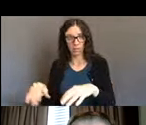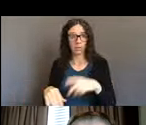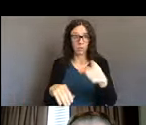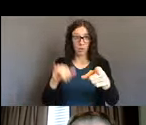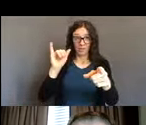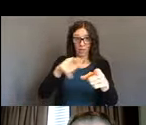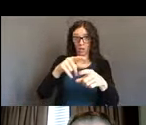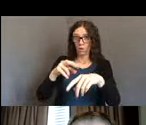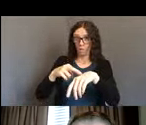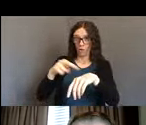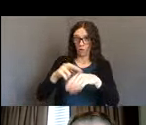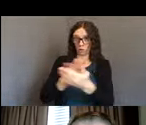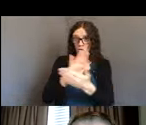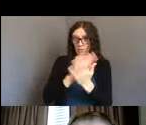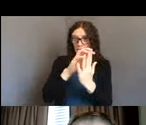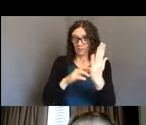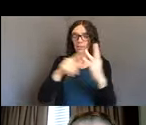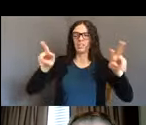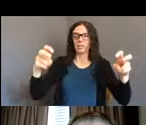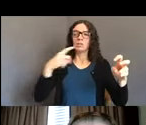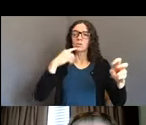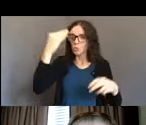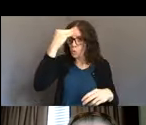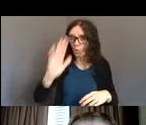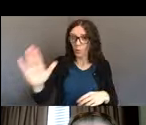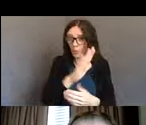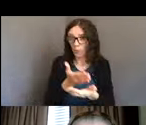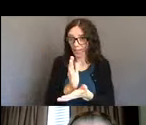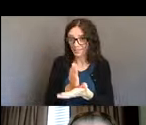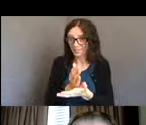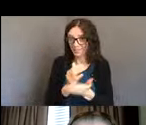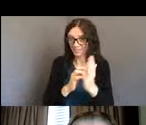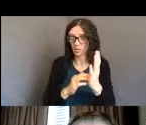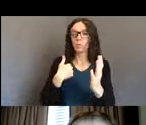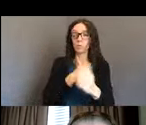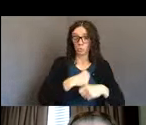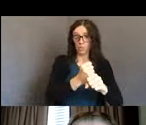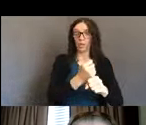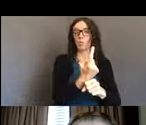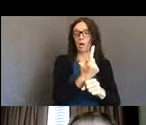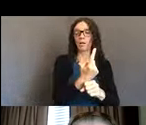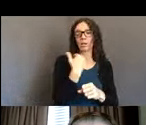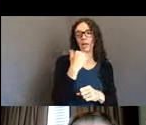we created one in April and we modified it on May 12th to let folks know